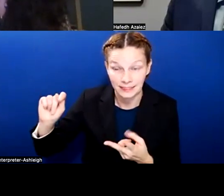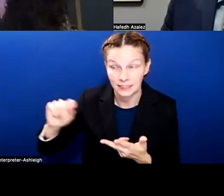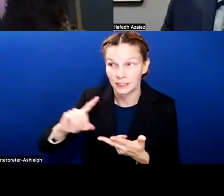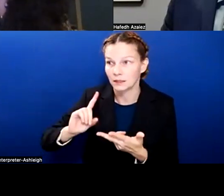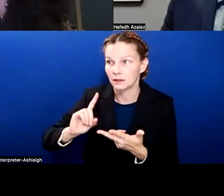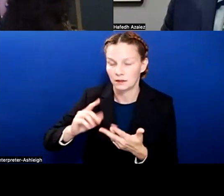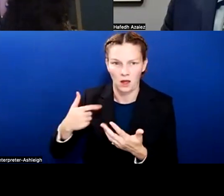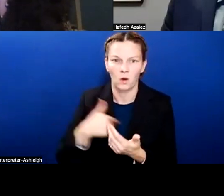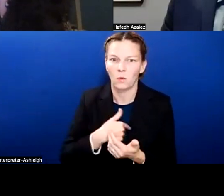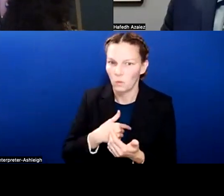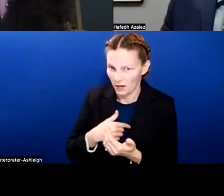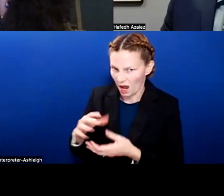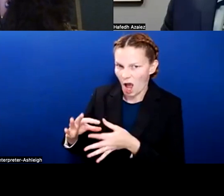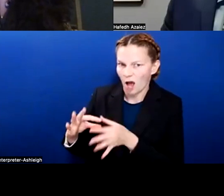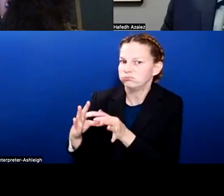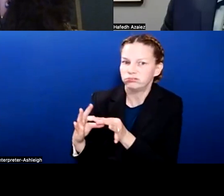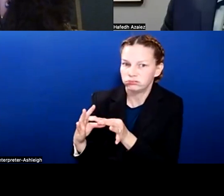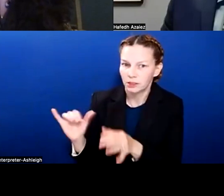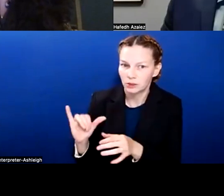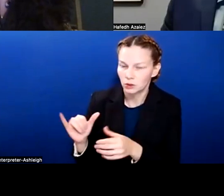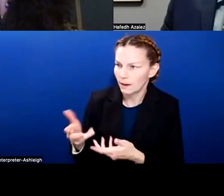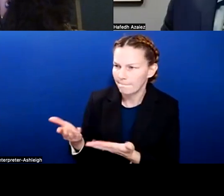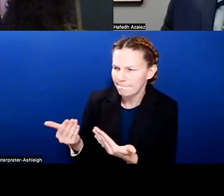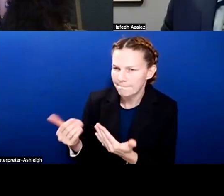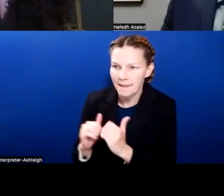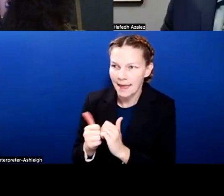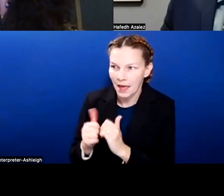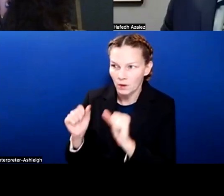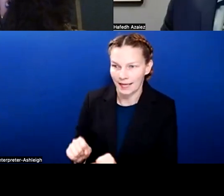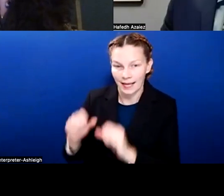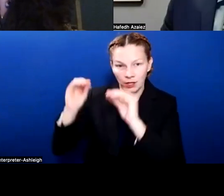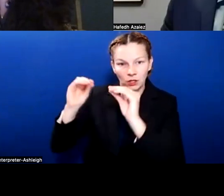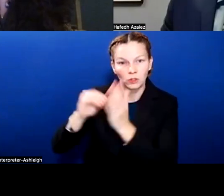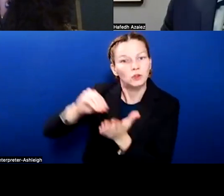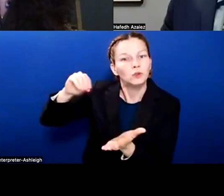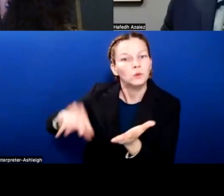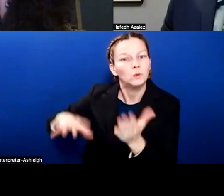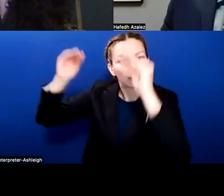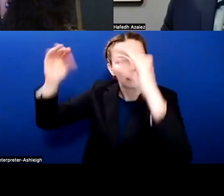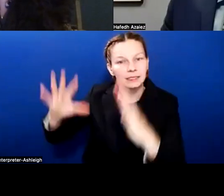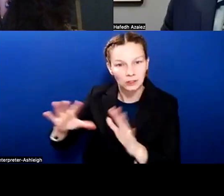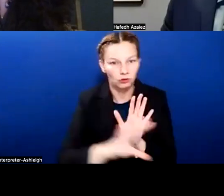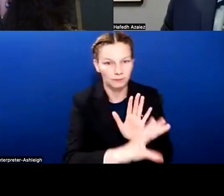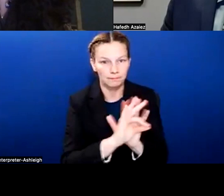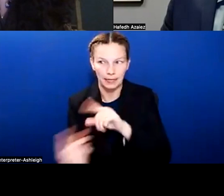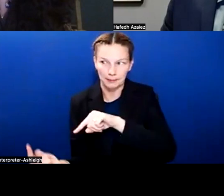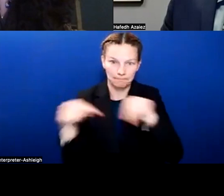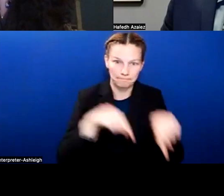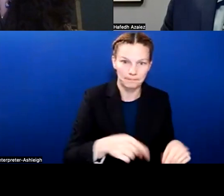with them about how to increase the number of student teachers who choose Round Rock ISD, but then also to create different programs